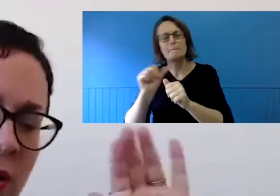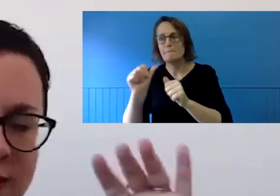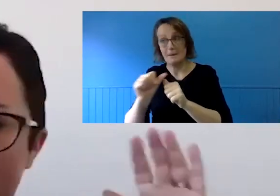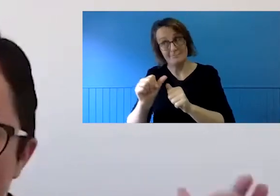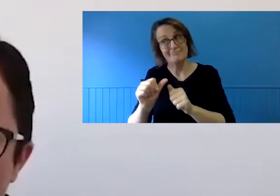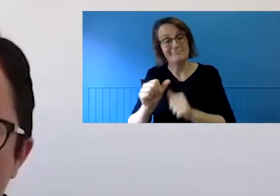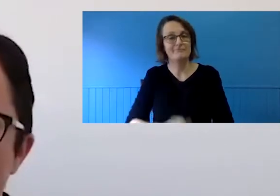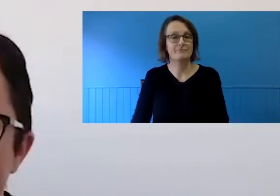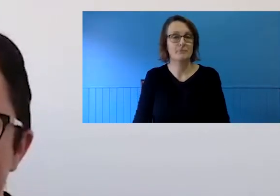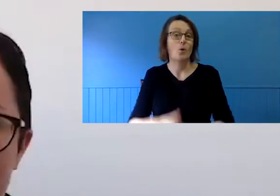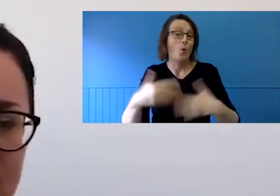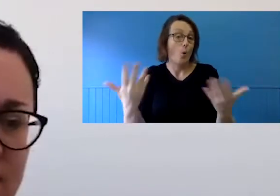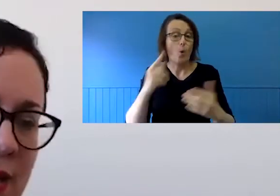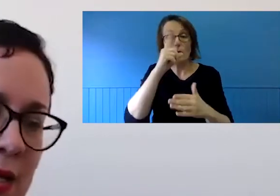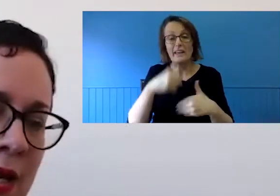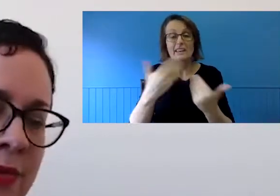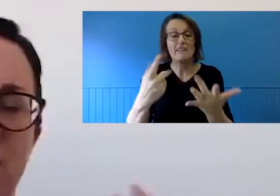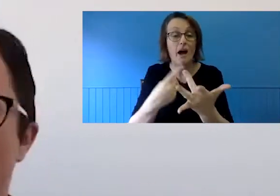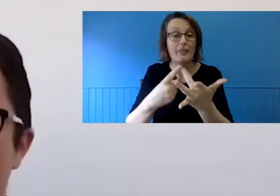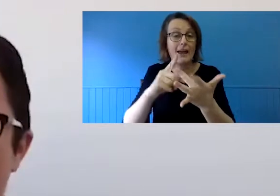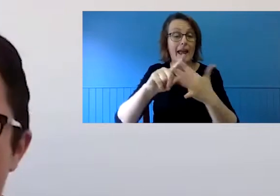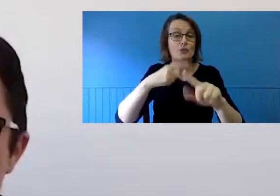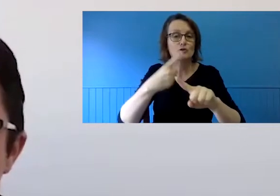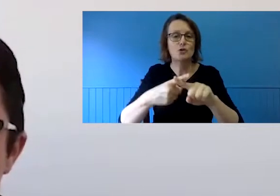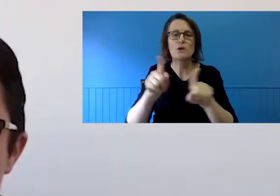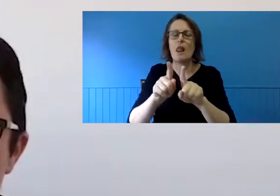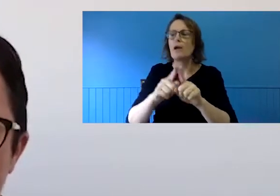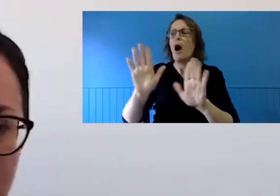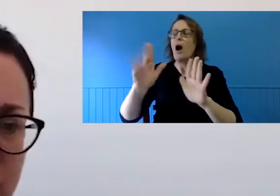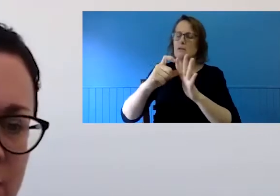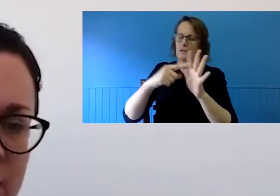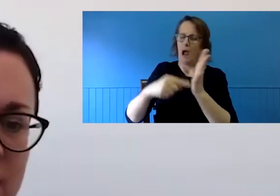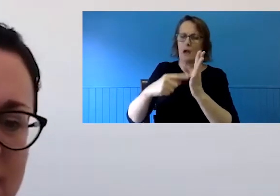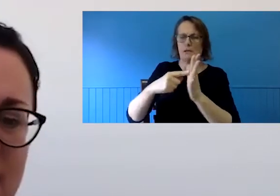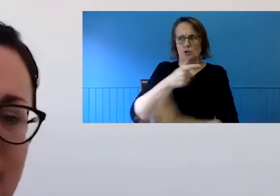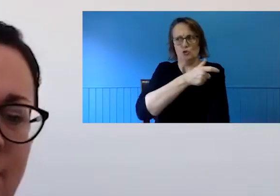technical excuses like the security of our data is too important." "Our